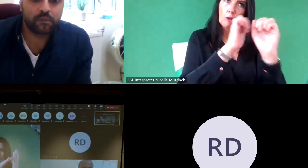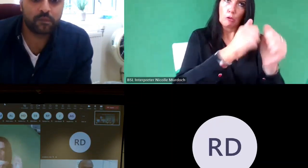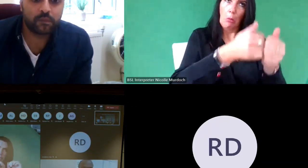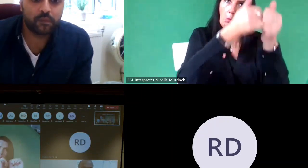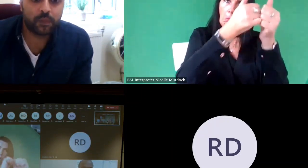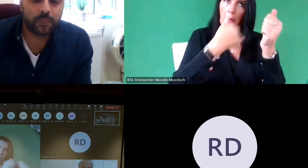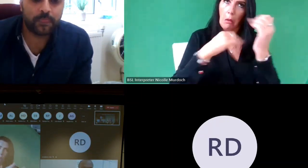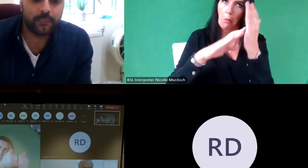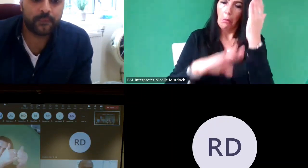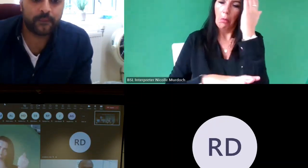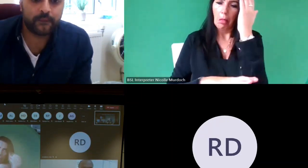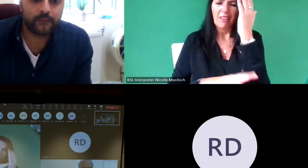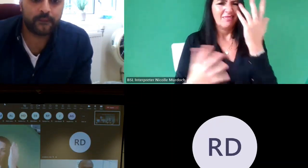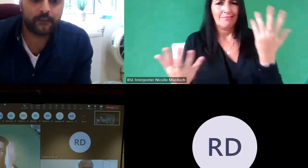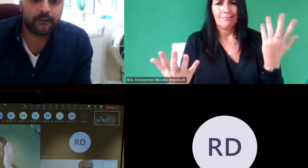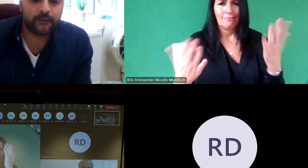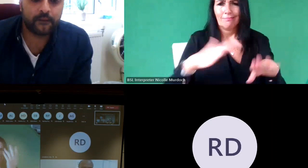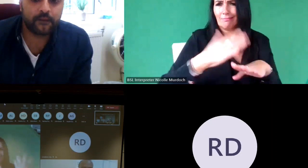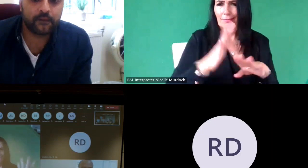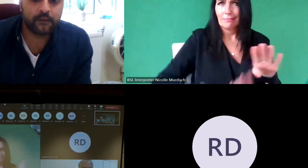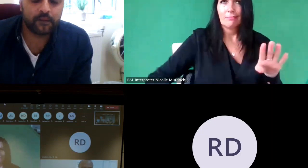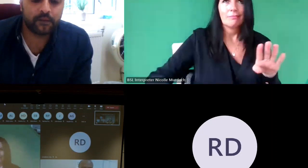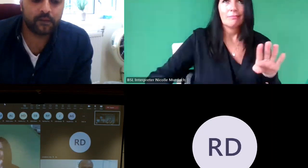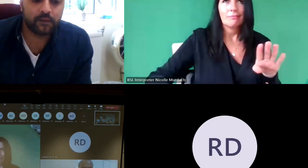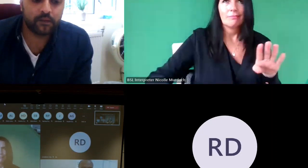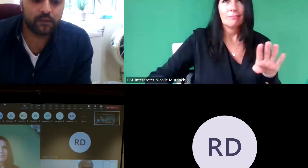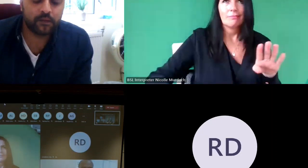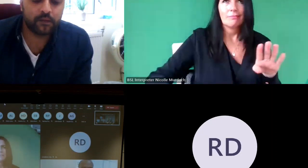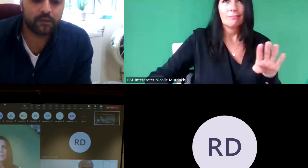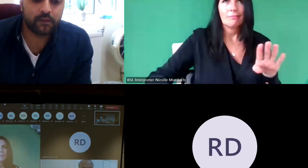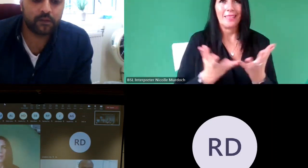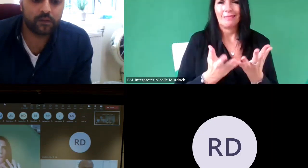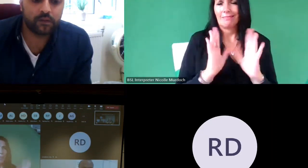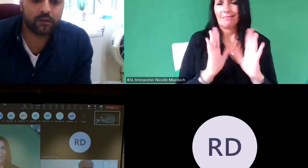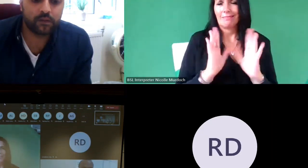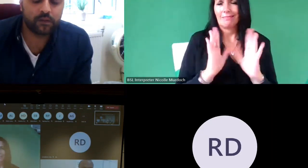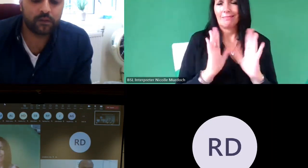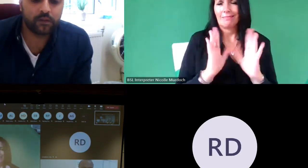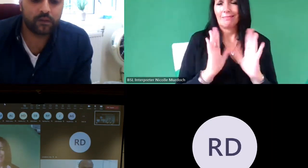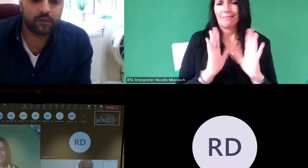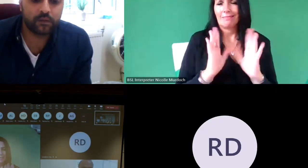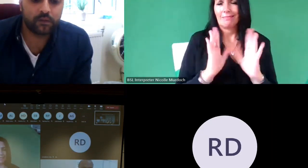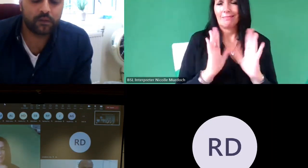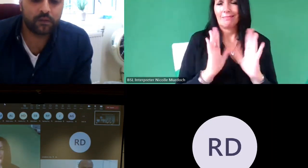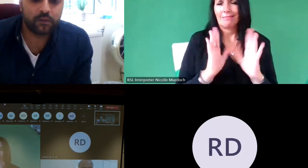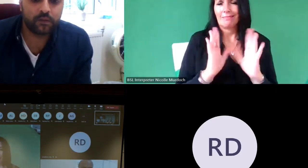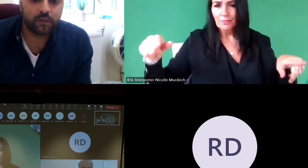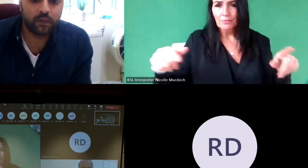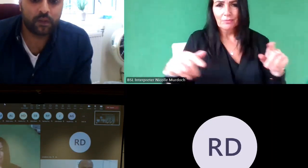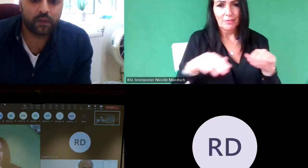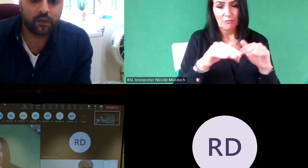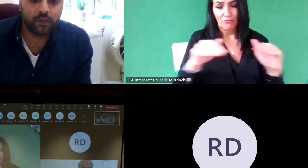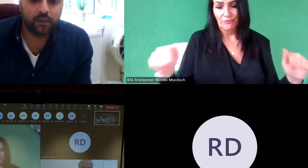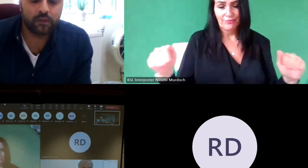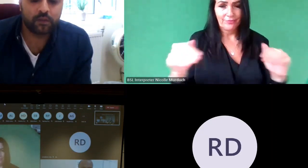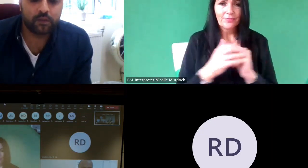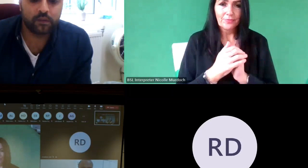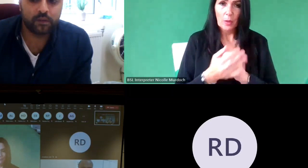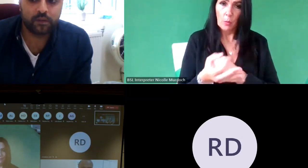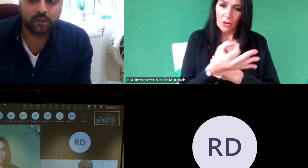one Community it's one one planet Etc and we are all Interlink maners an island um but I think that